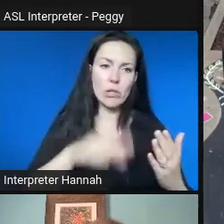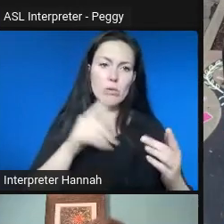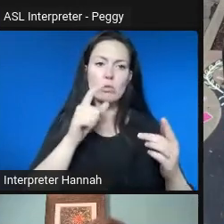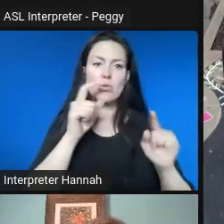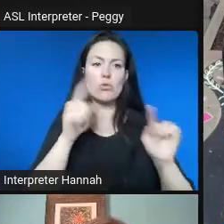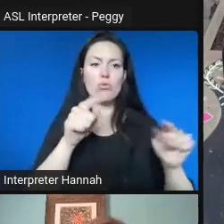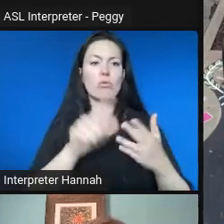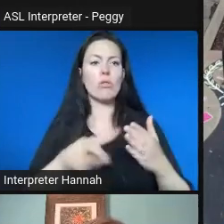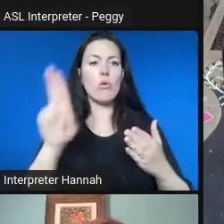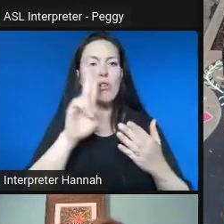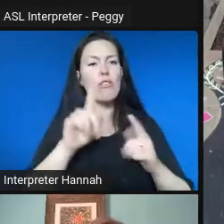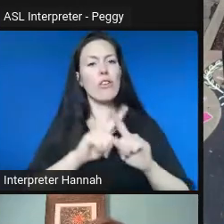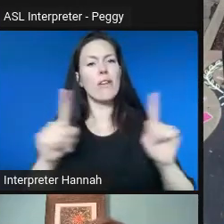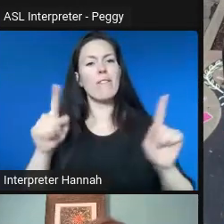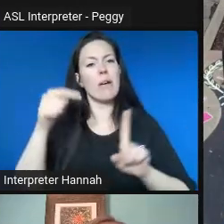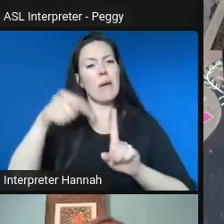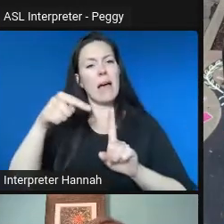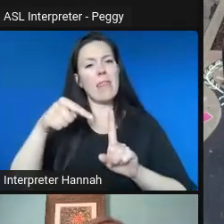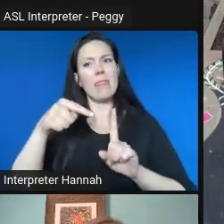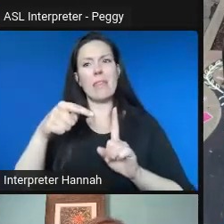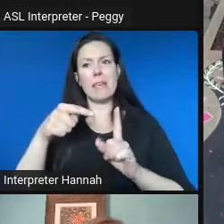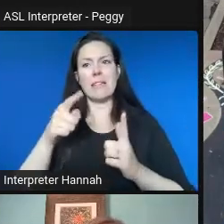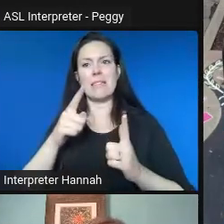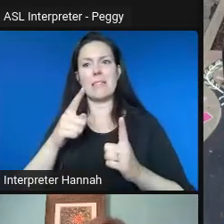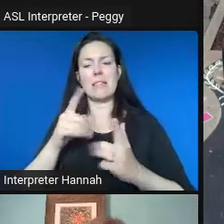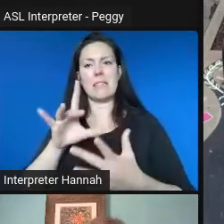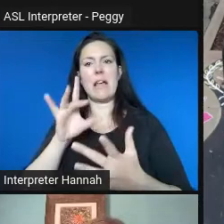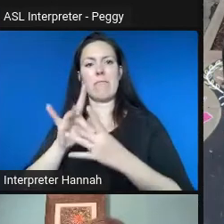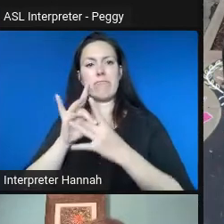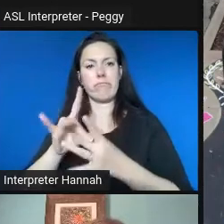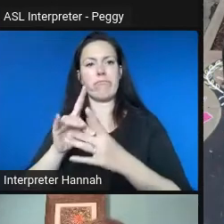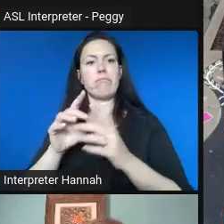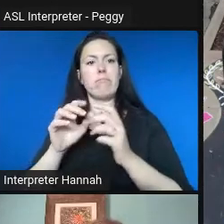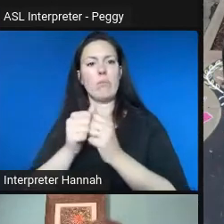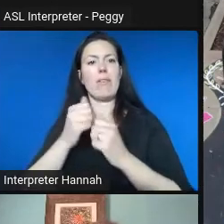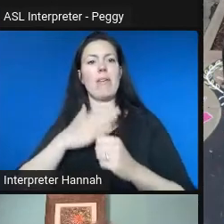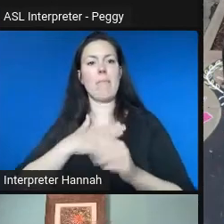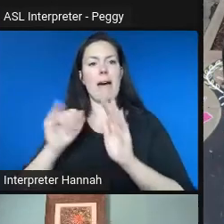But it's something that is part of their identity as the Drake Neighborhood.